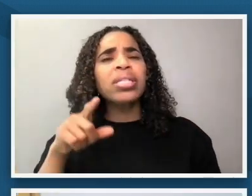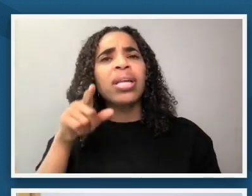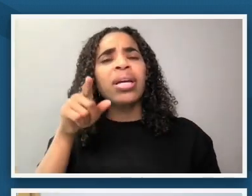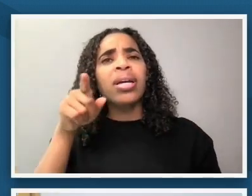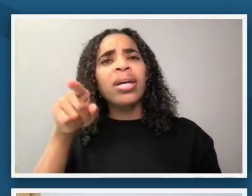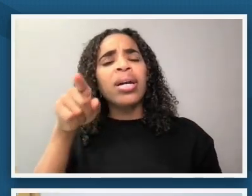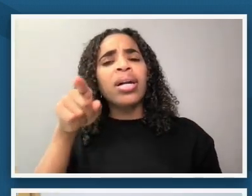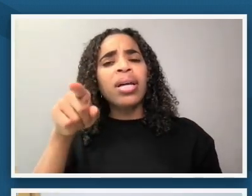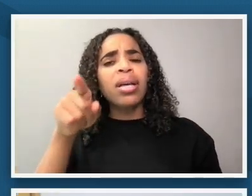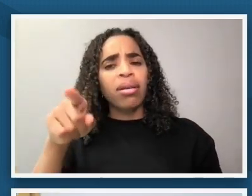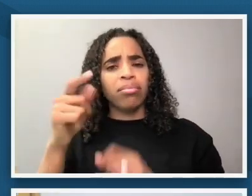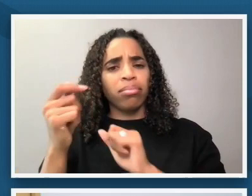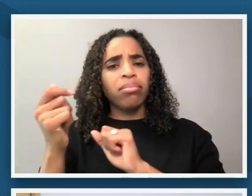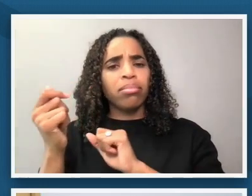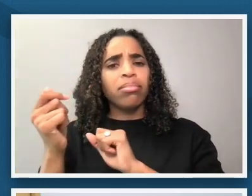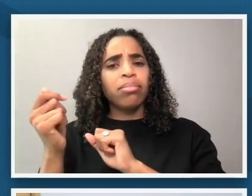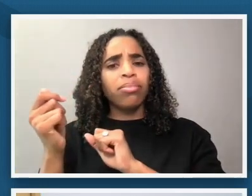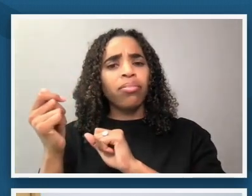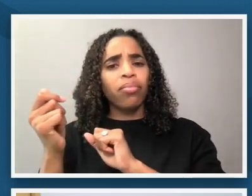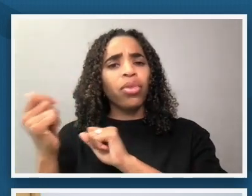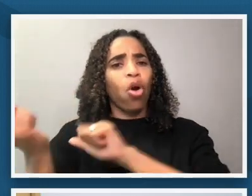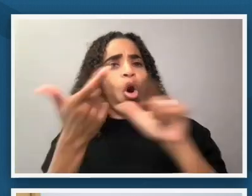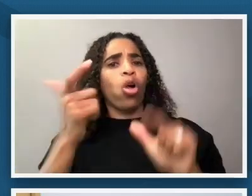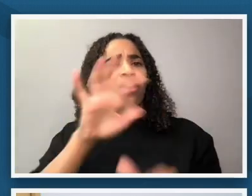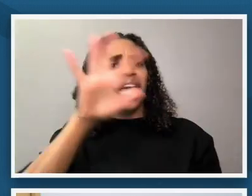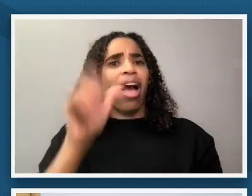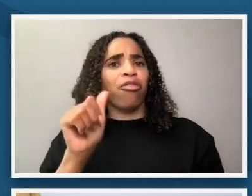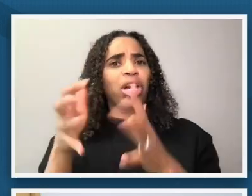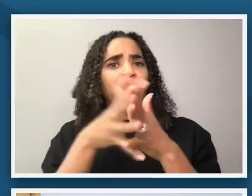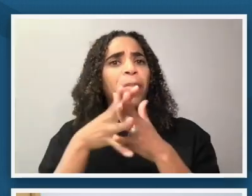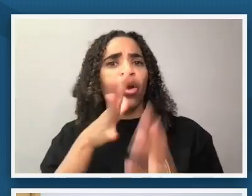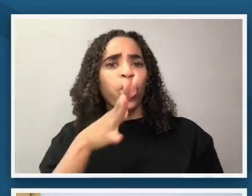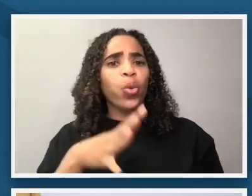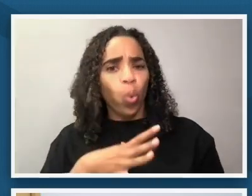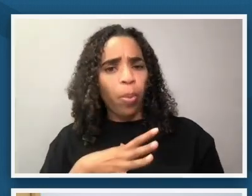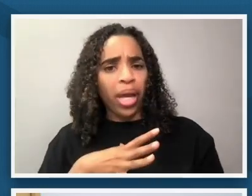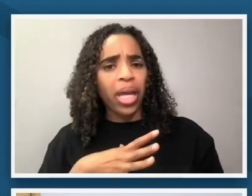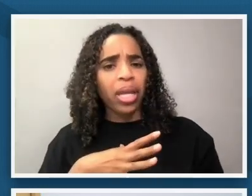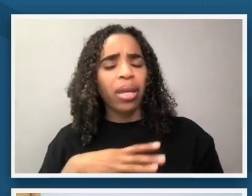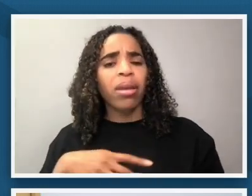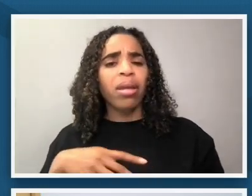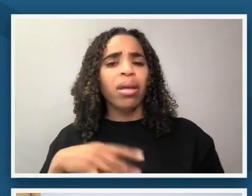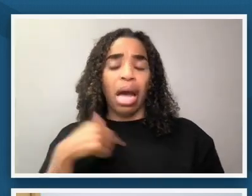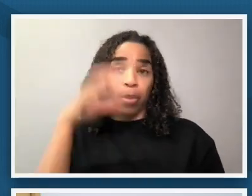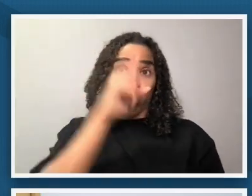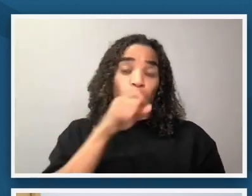all of the african-american what i'm assuming or